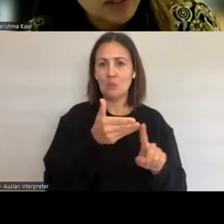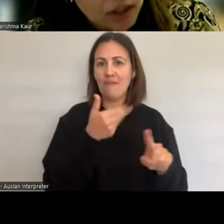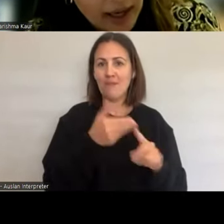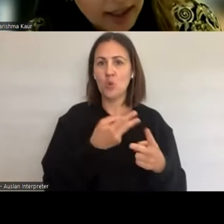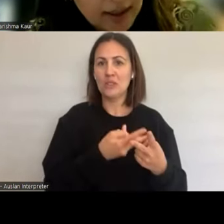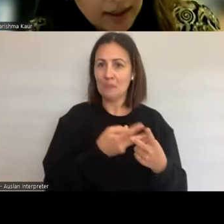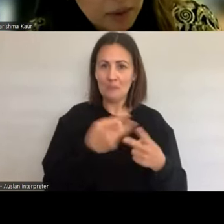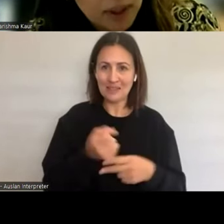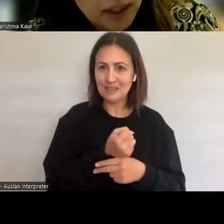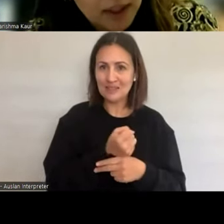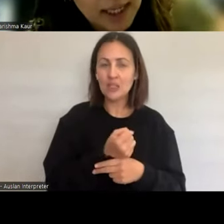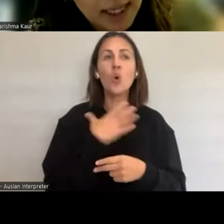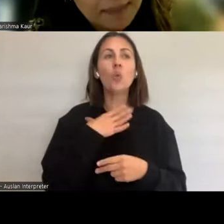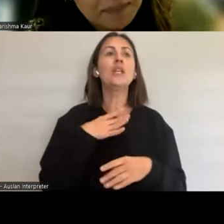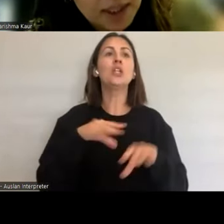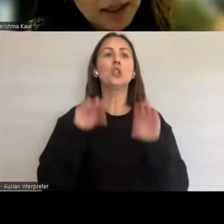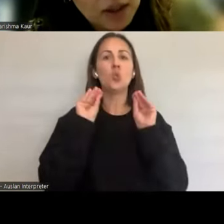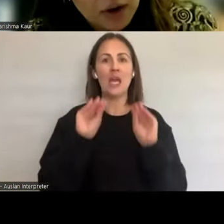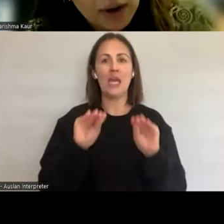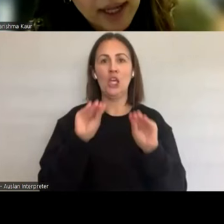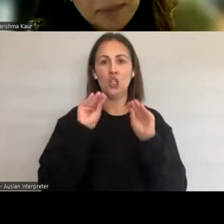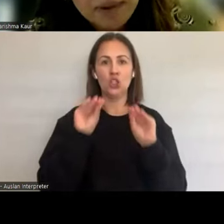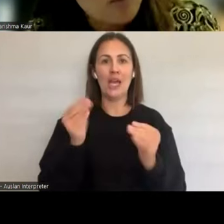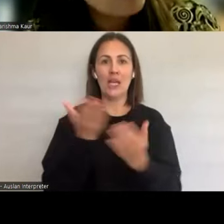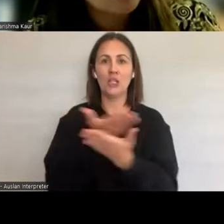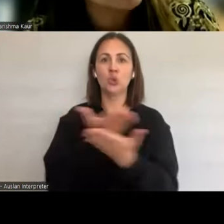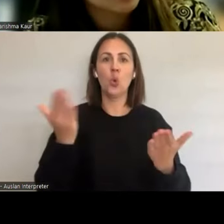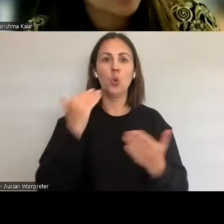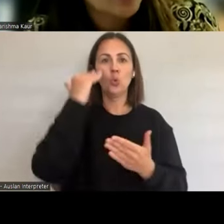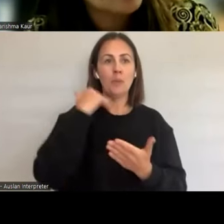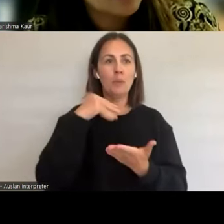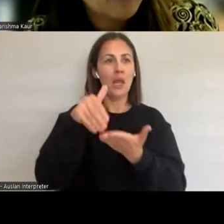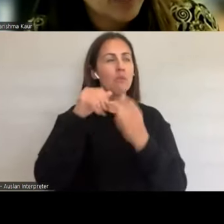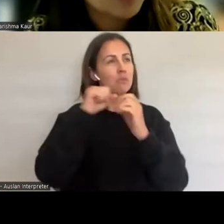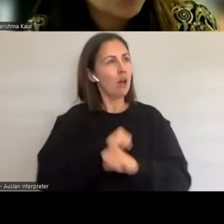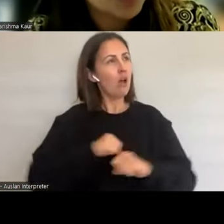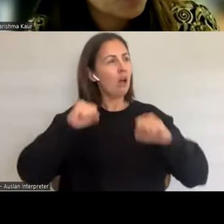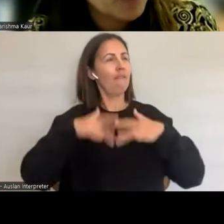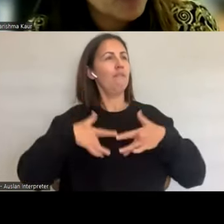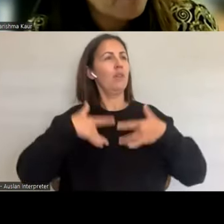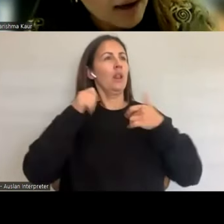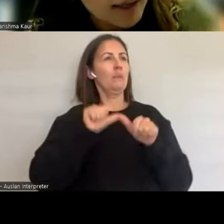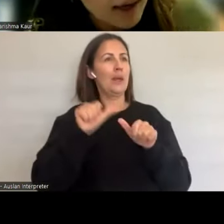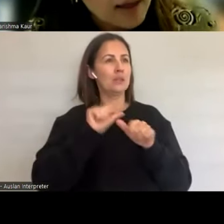educate them will, you know, help them foster healthier relationships with their partner.